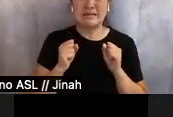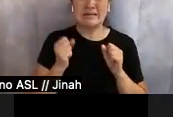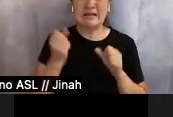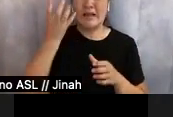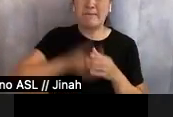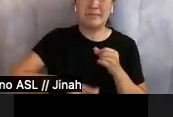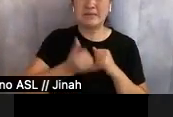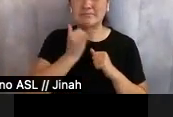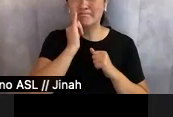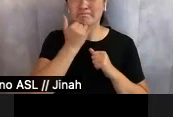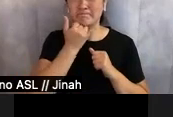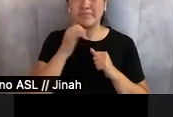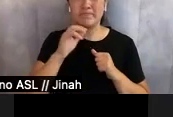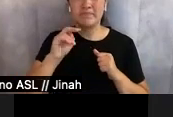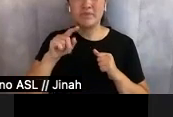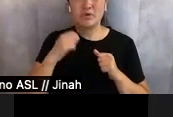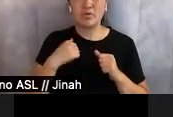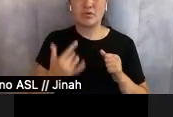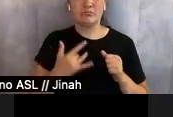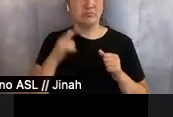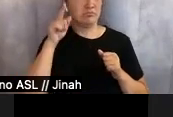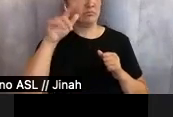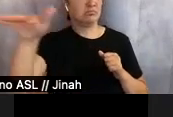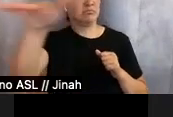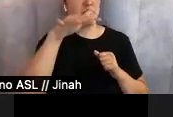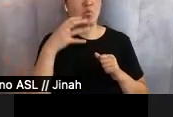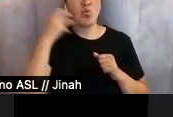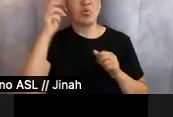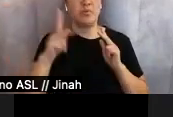Katrina could sense some older people rustling in their seats, probably getting up to leave.